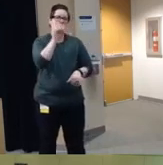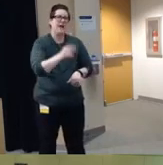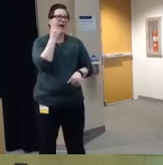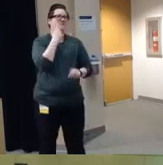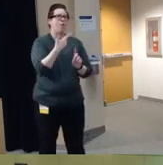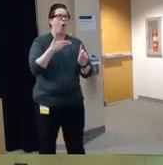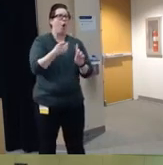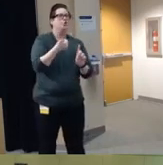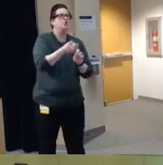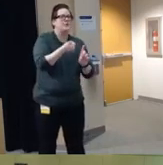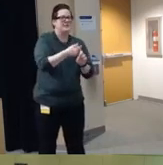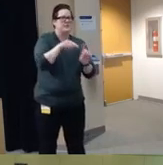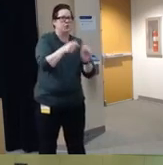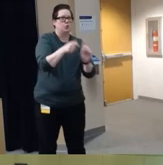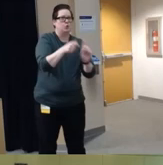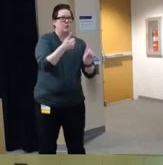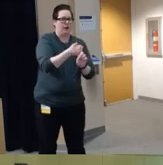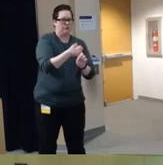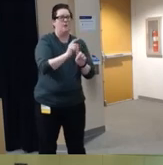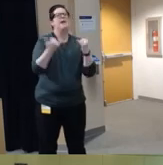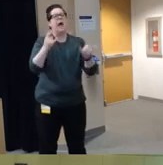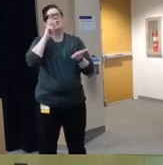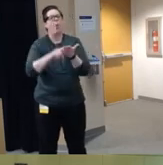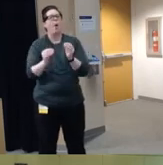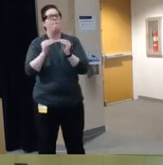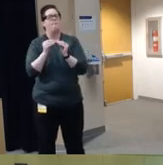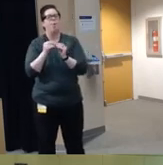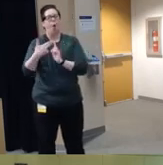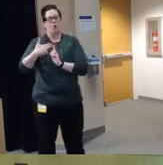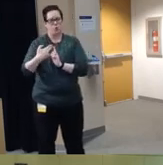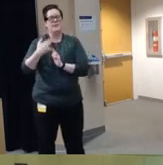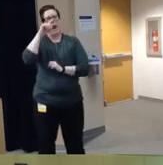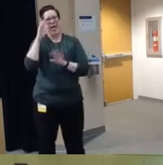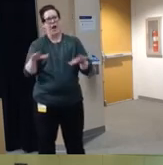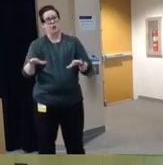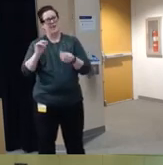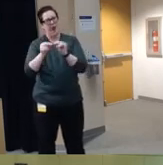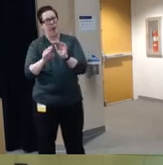we're starting to see um more firearm related suicide deaths among black children as well